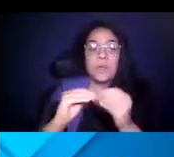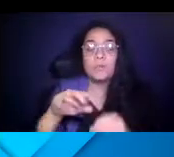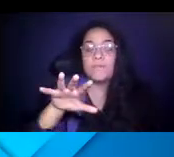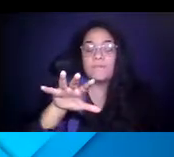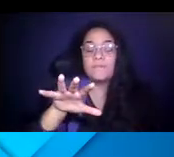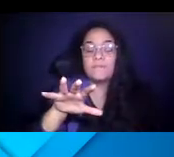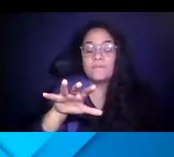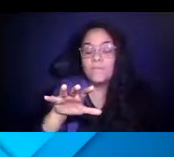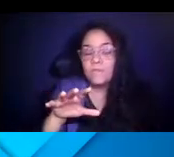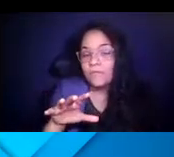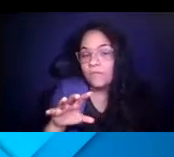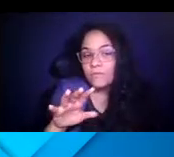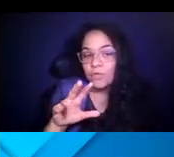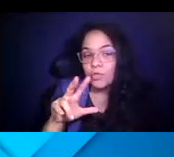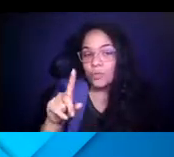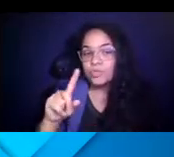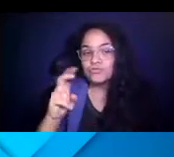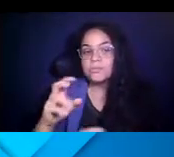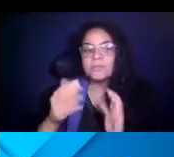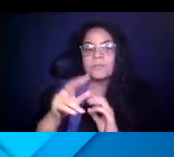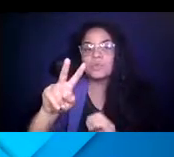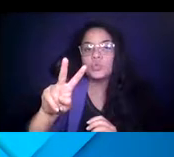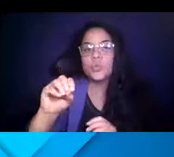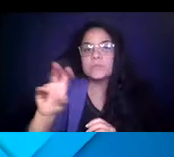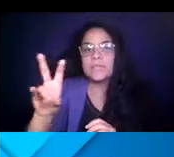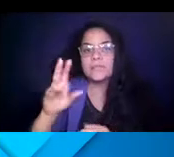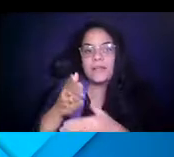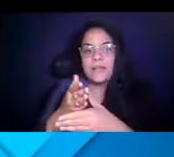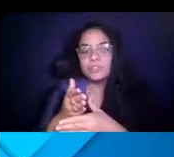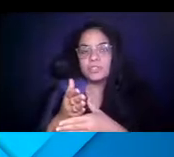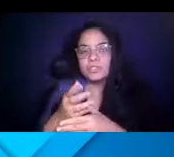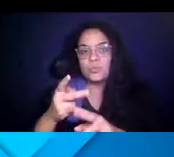14:54:31 That compares to about 207 on average, pre-pandemic.